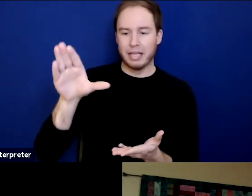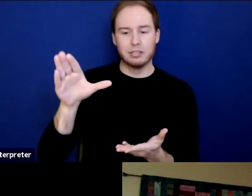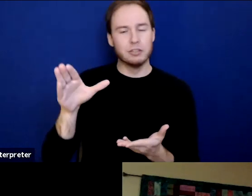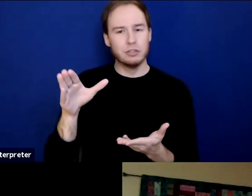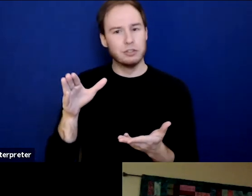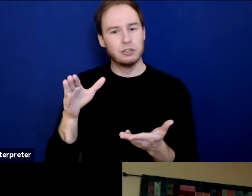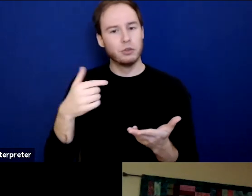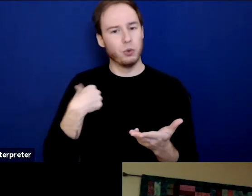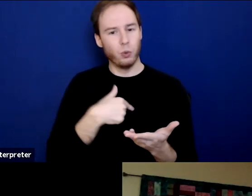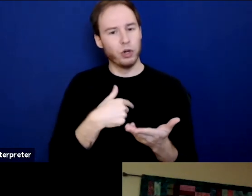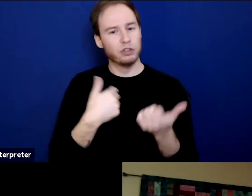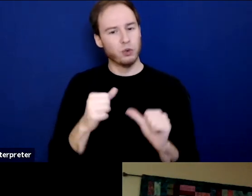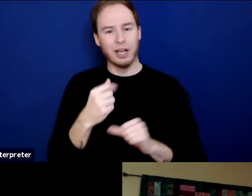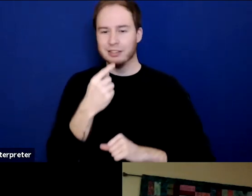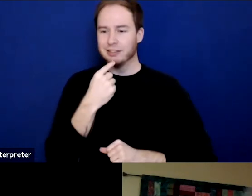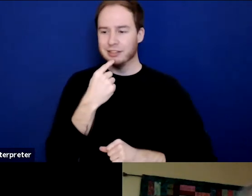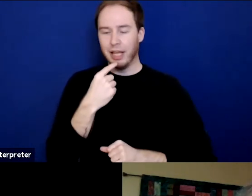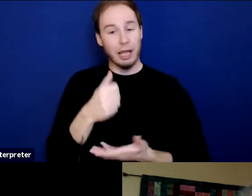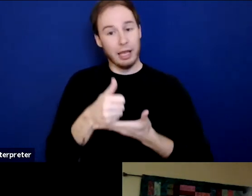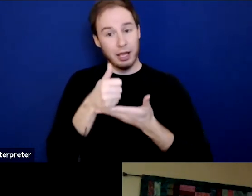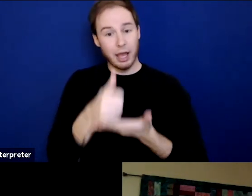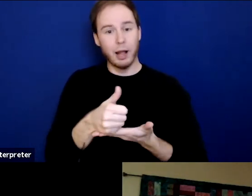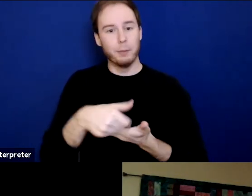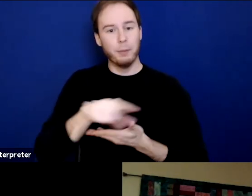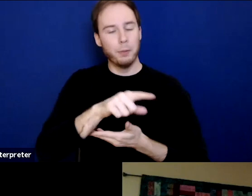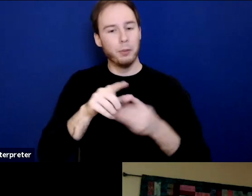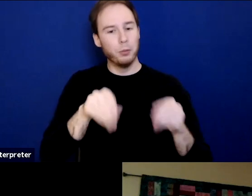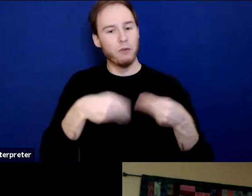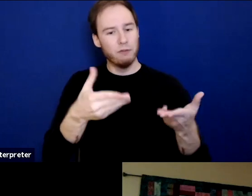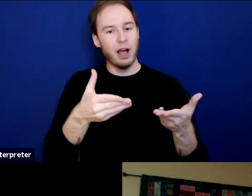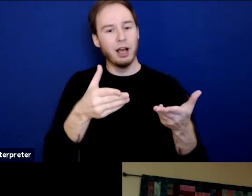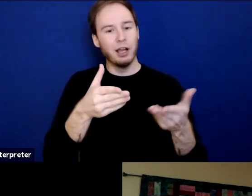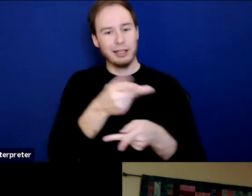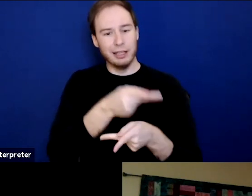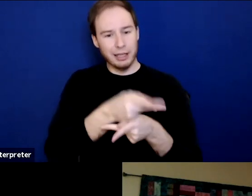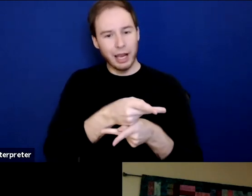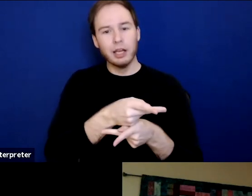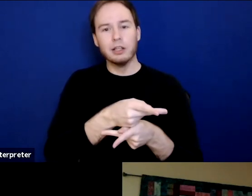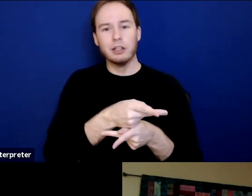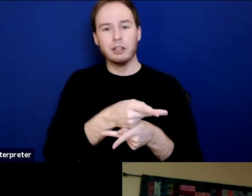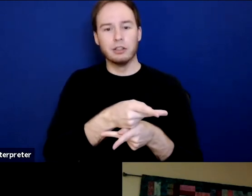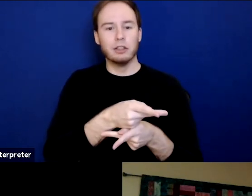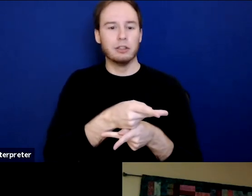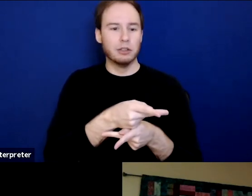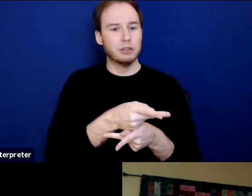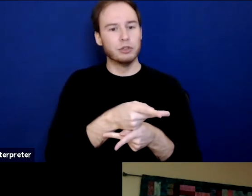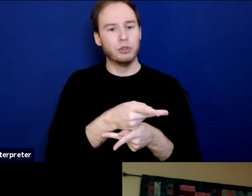we would maybe say it's about helping care providers be as person-centered as possible